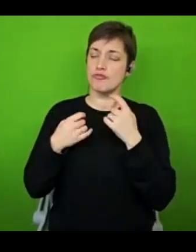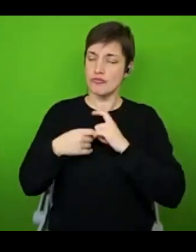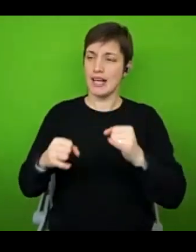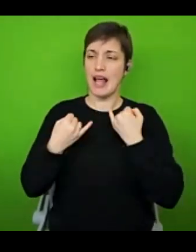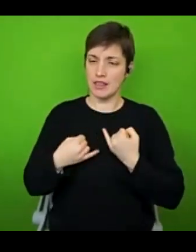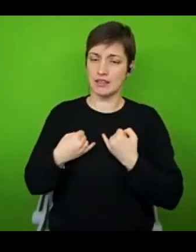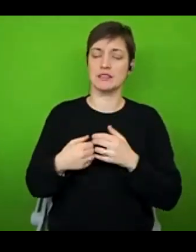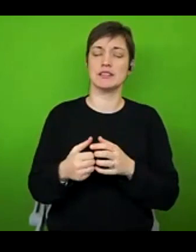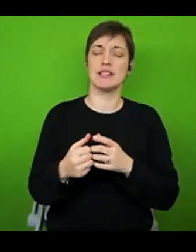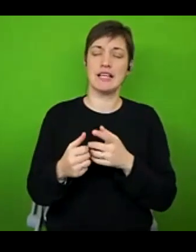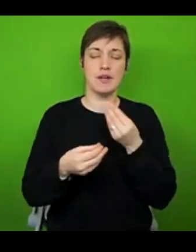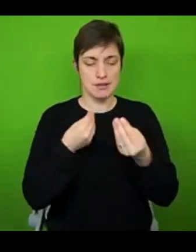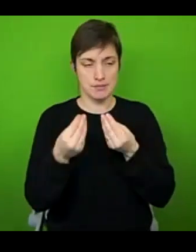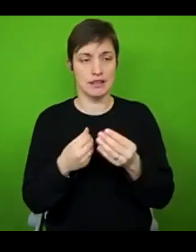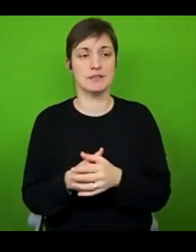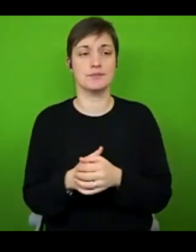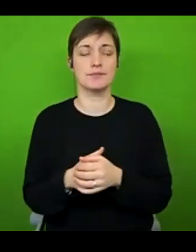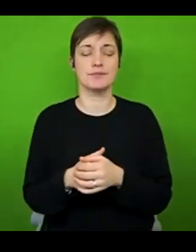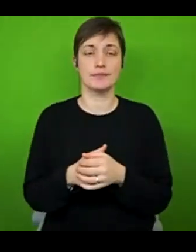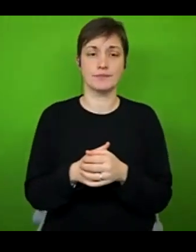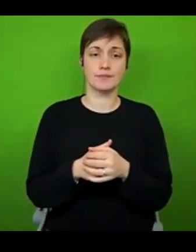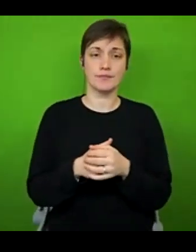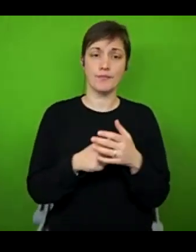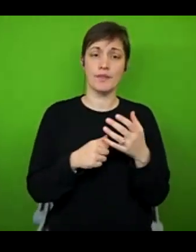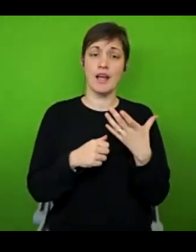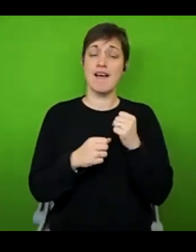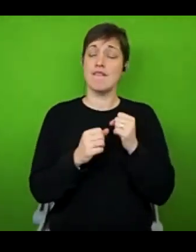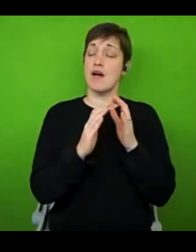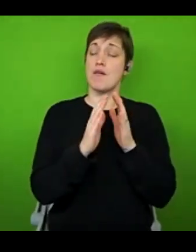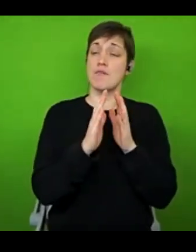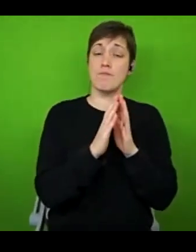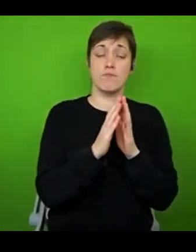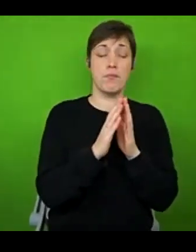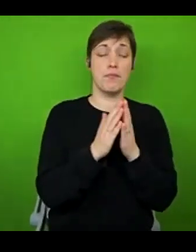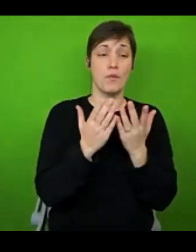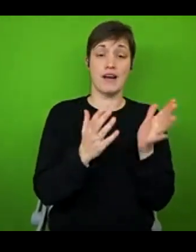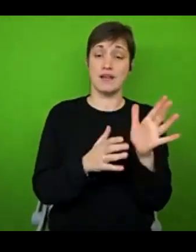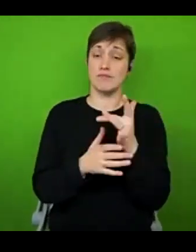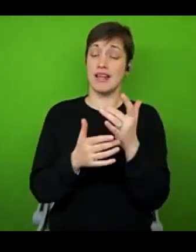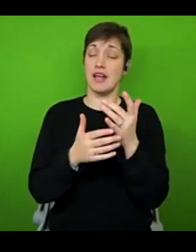with disabilities and chronic illnesses. And there's a link to that in the chat for anyone who's here live. Yes, I felt